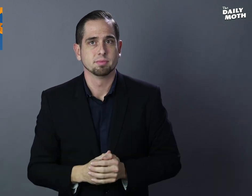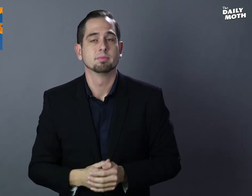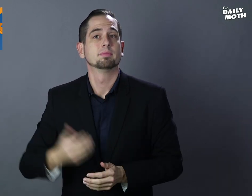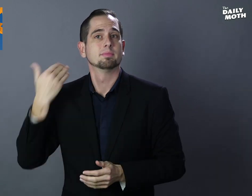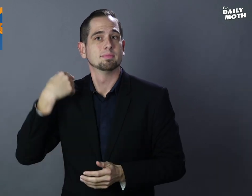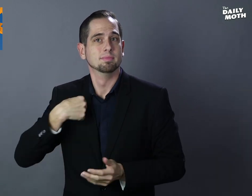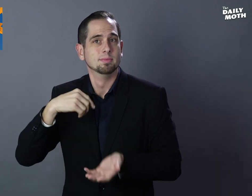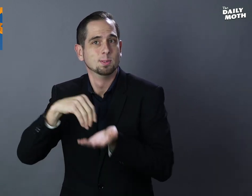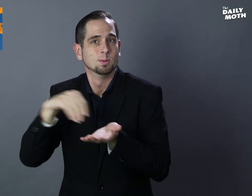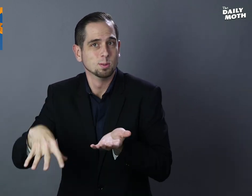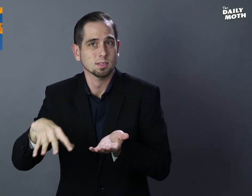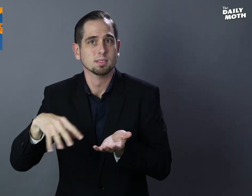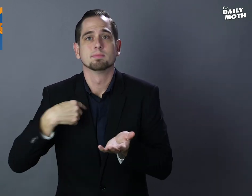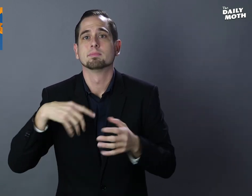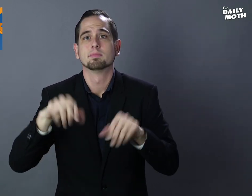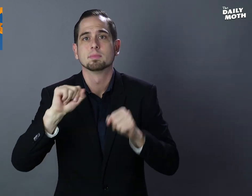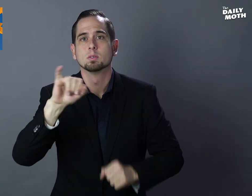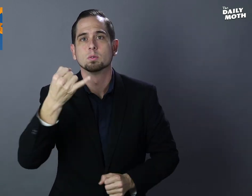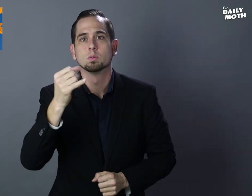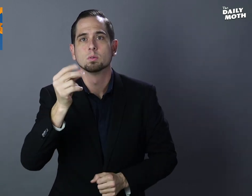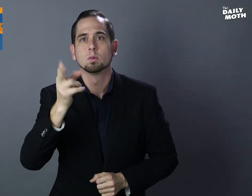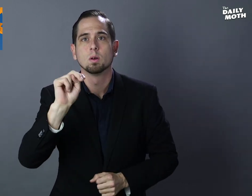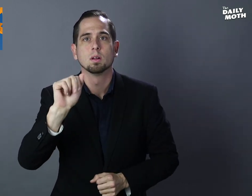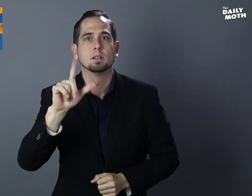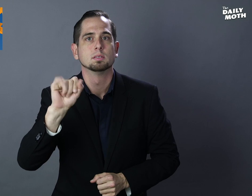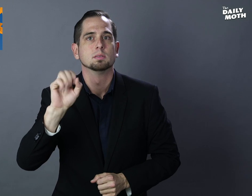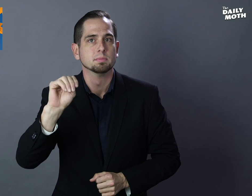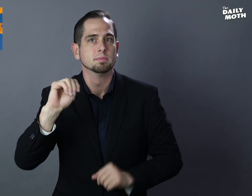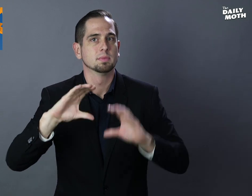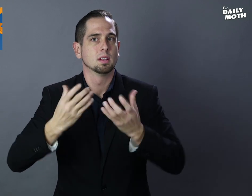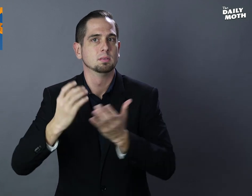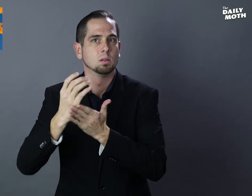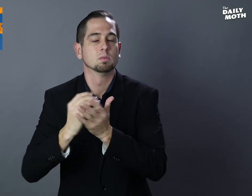As a student, I took a journalism course with